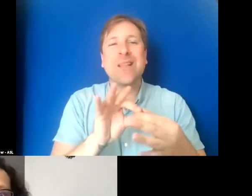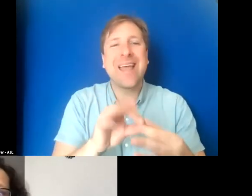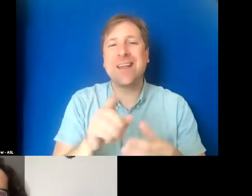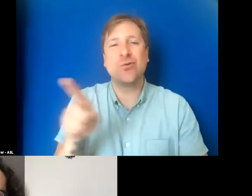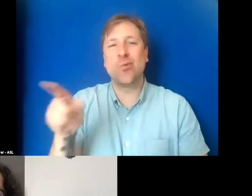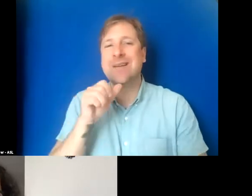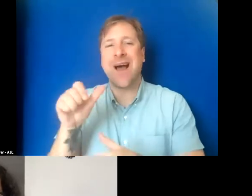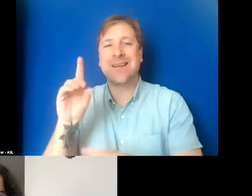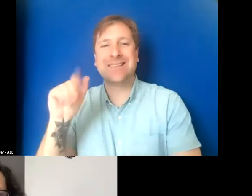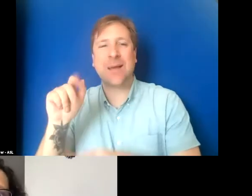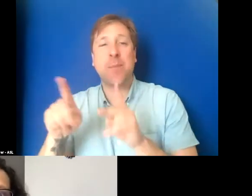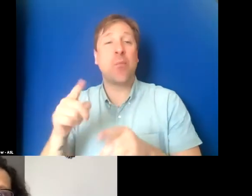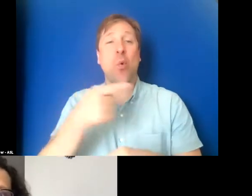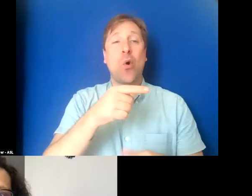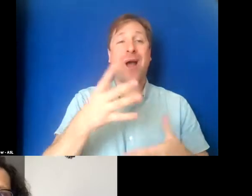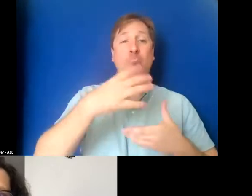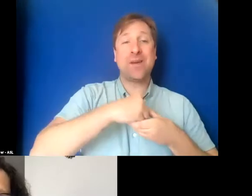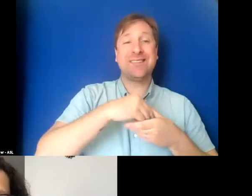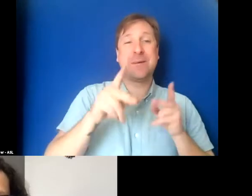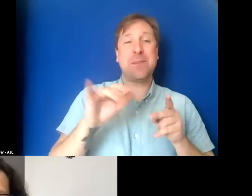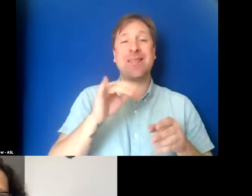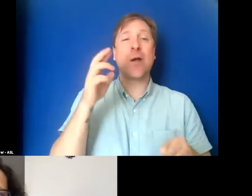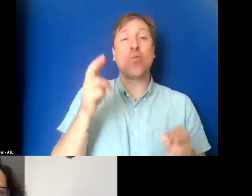or that they're robotic or that they have no emotions.